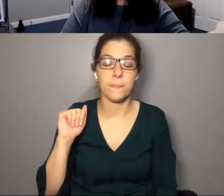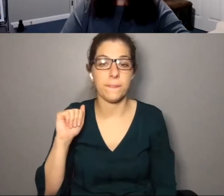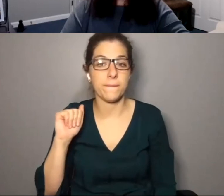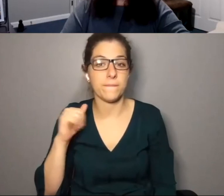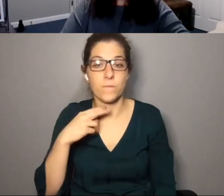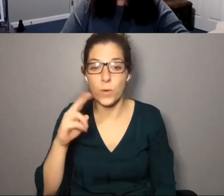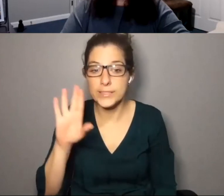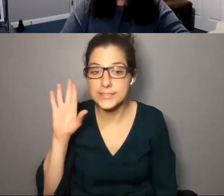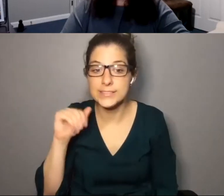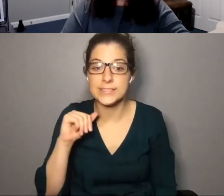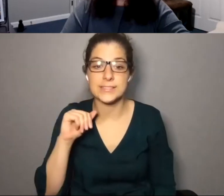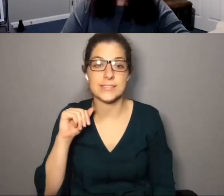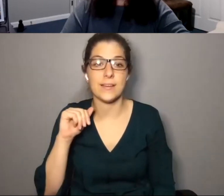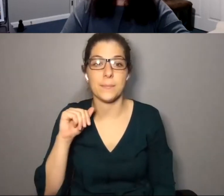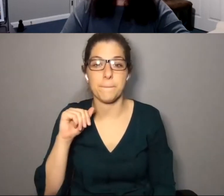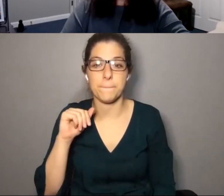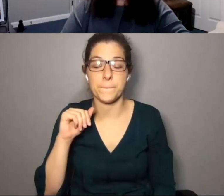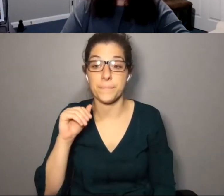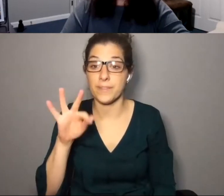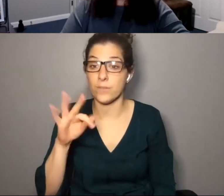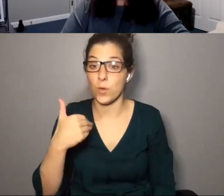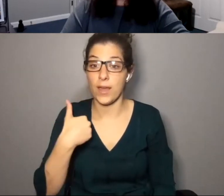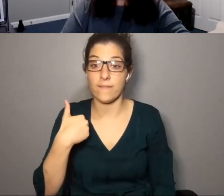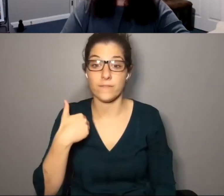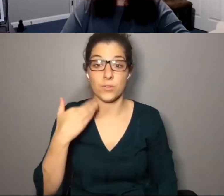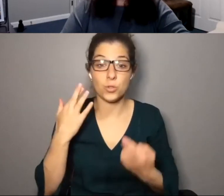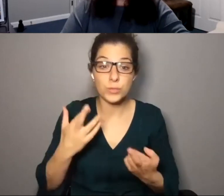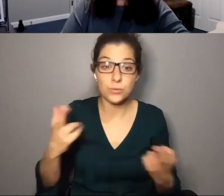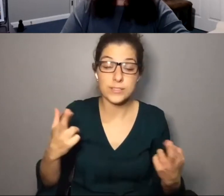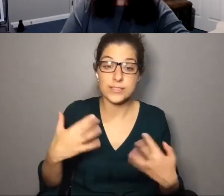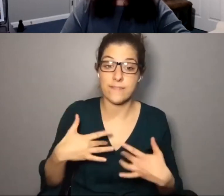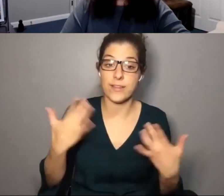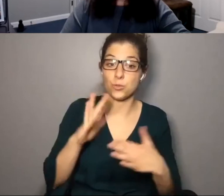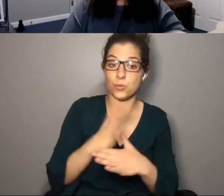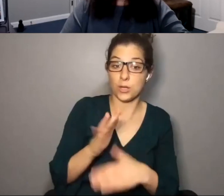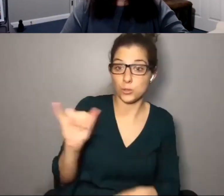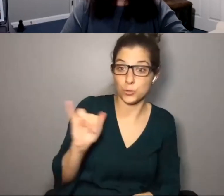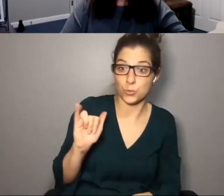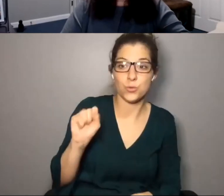or raise your voice. If you have, you know, resources or events to share as well, you are welcome to share